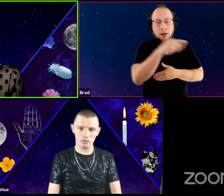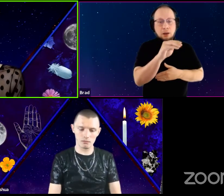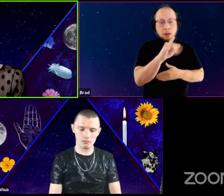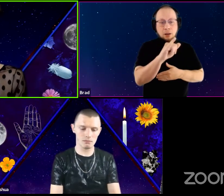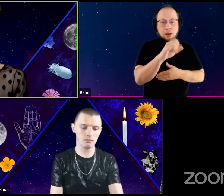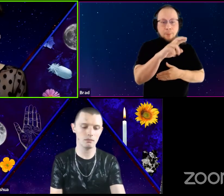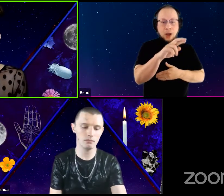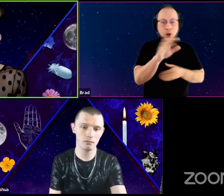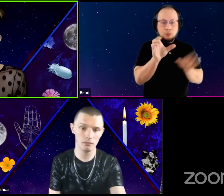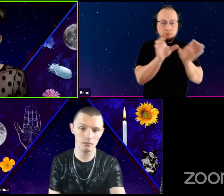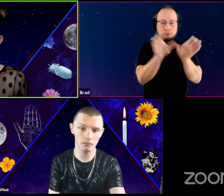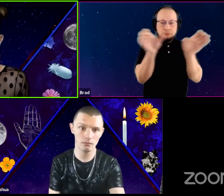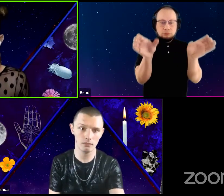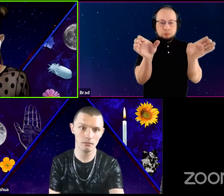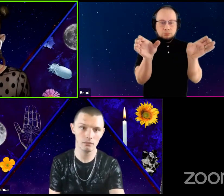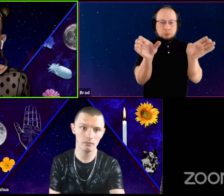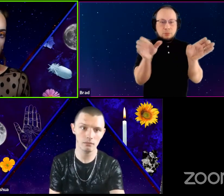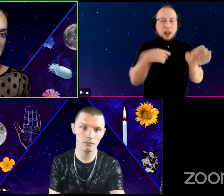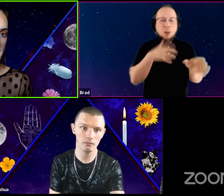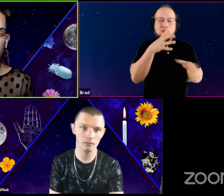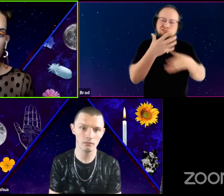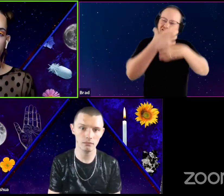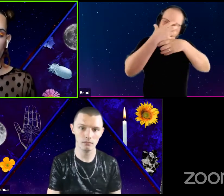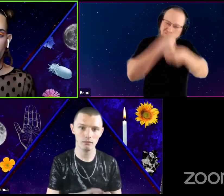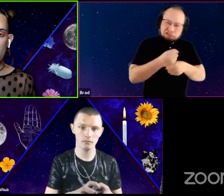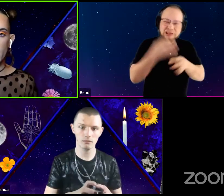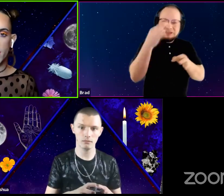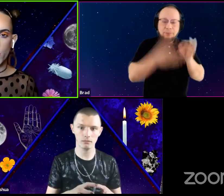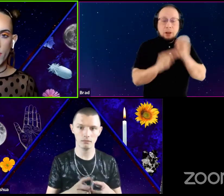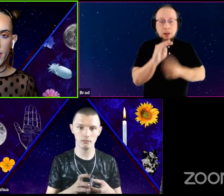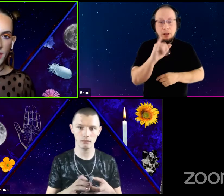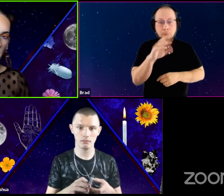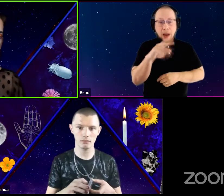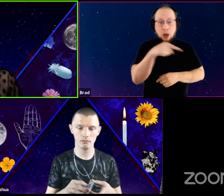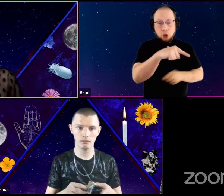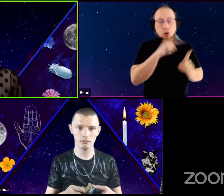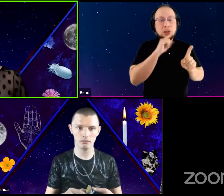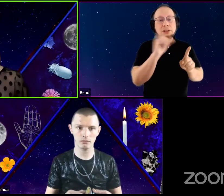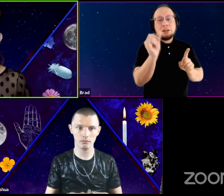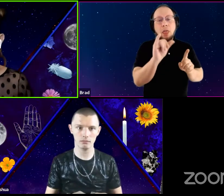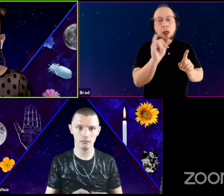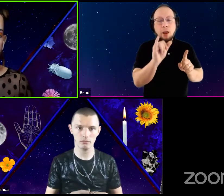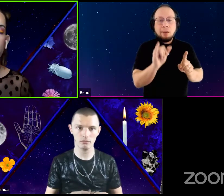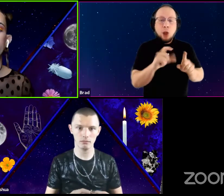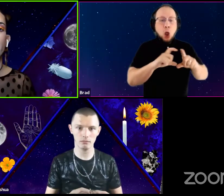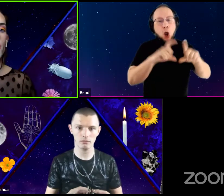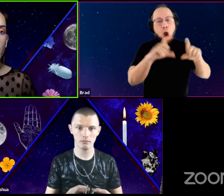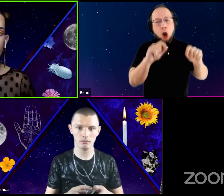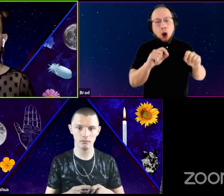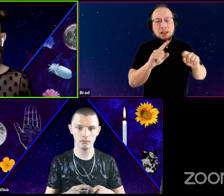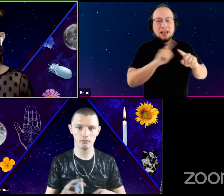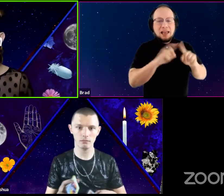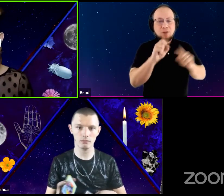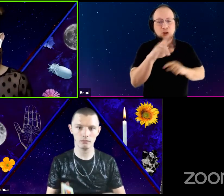I'm going to overly simplify. Let's think of the minor Arcana as sort of like a deck of cards. Like there are different suits and you know